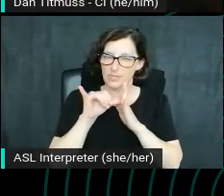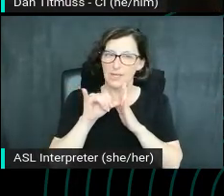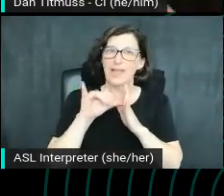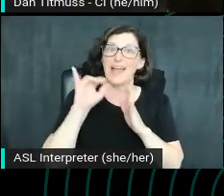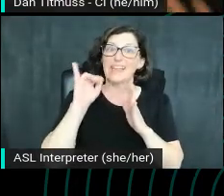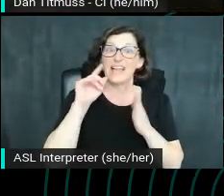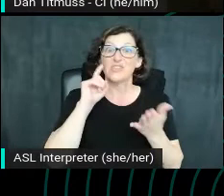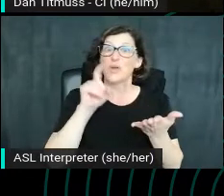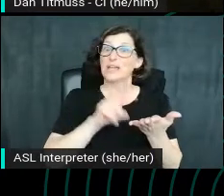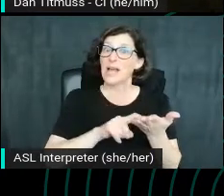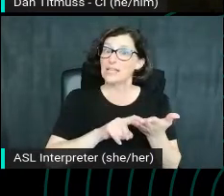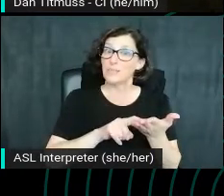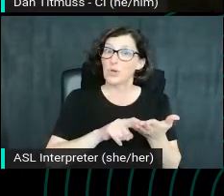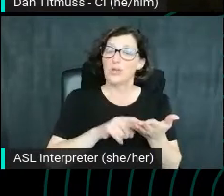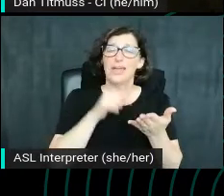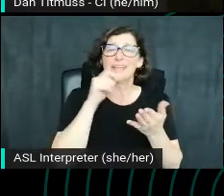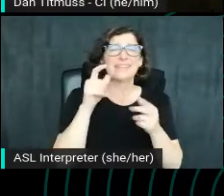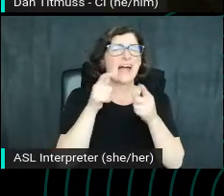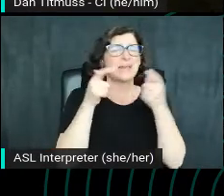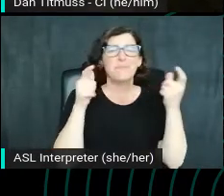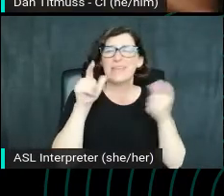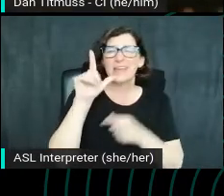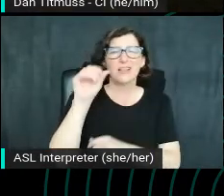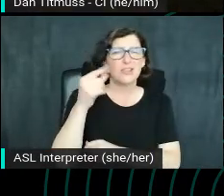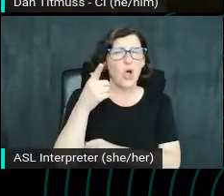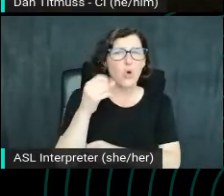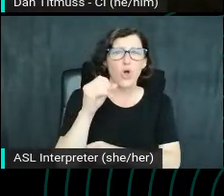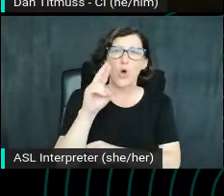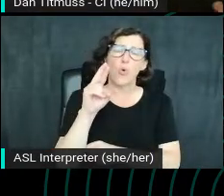And it isn't like a huge logo or like wacky branding or super